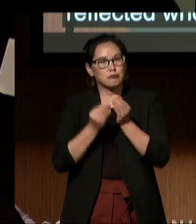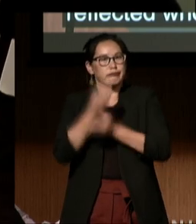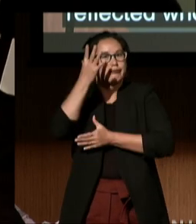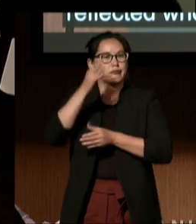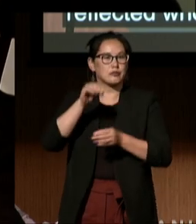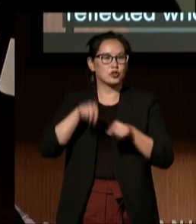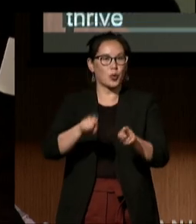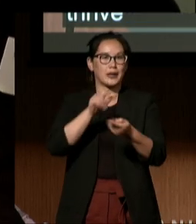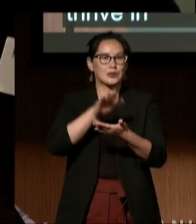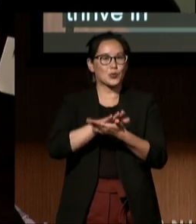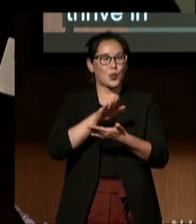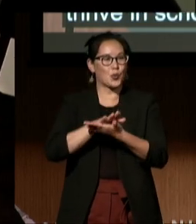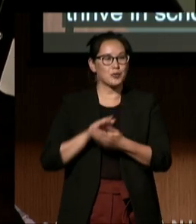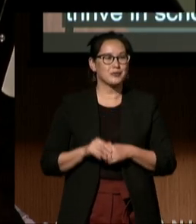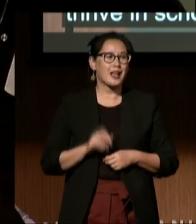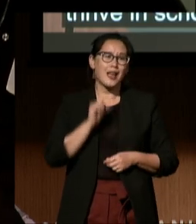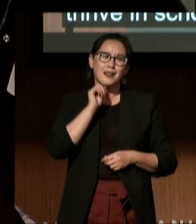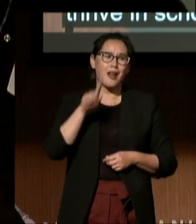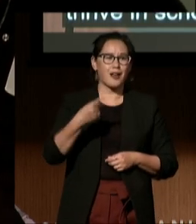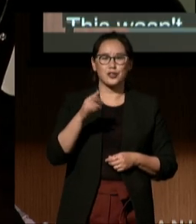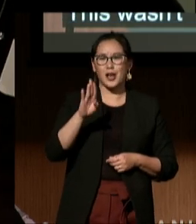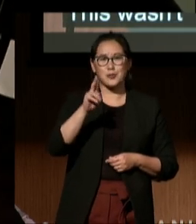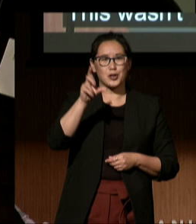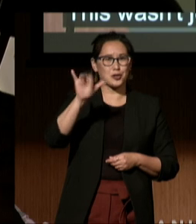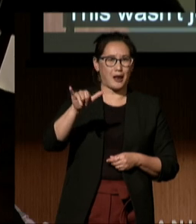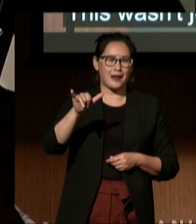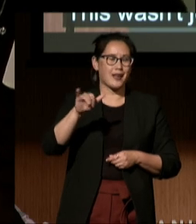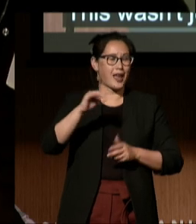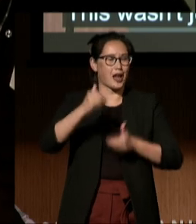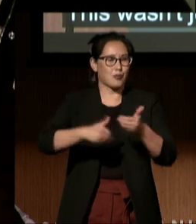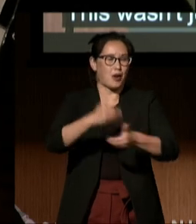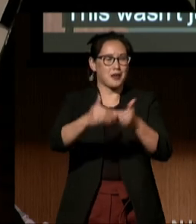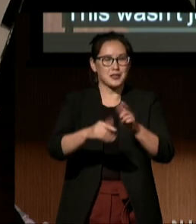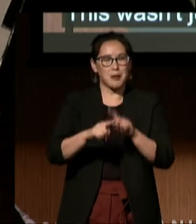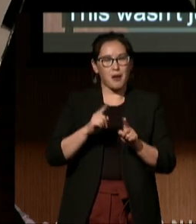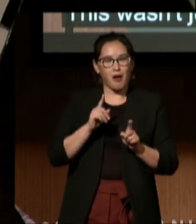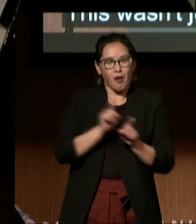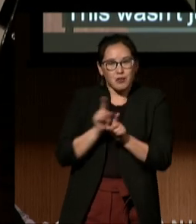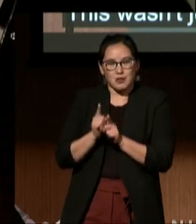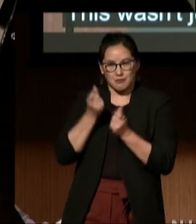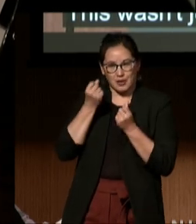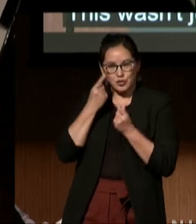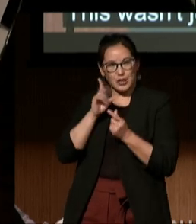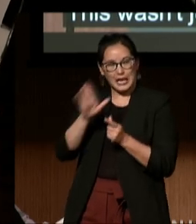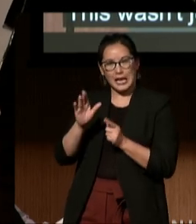This wasn't just a bureaucratic process, it was about understanding my brother's unique strengths and challenges.